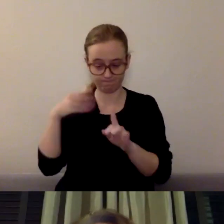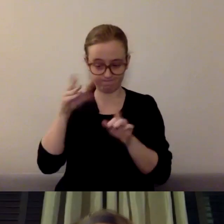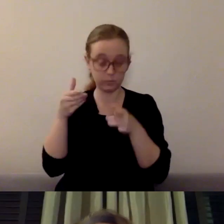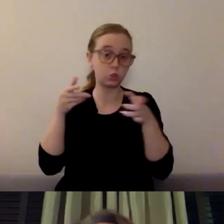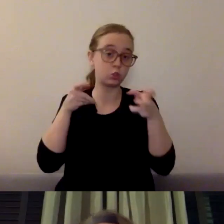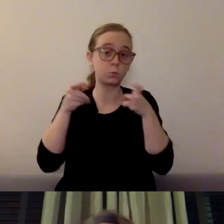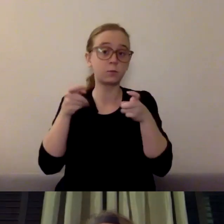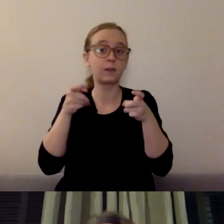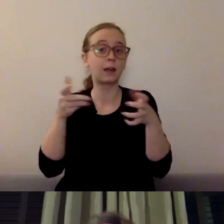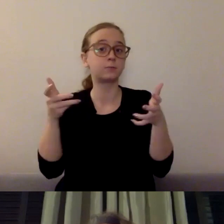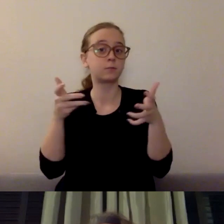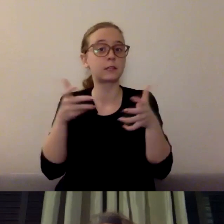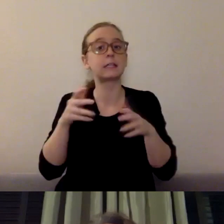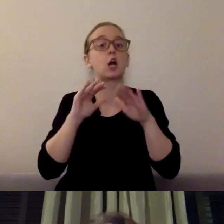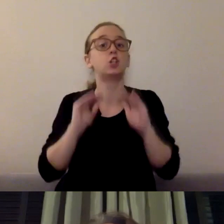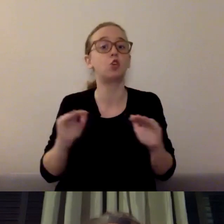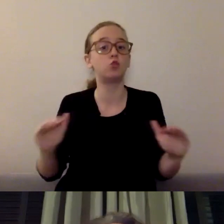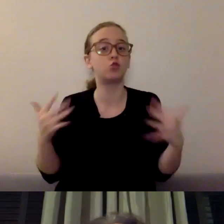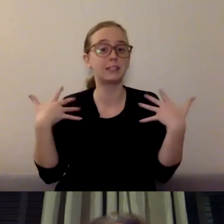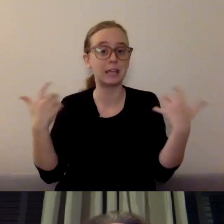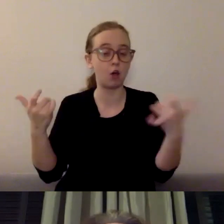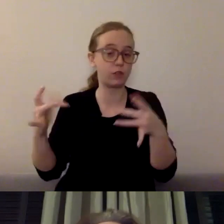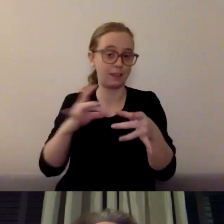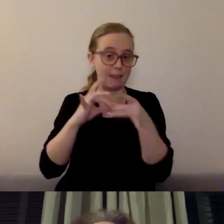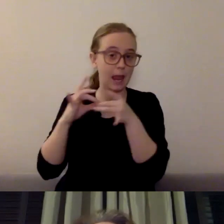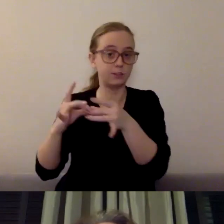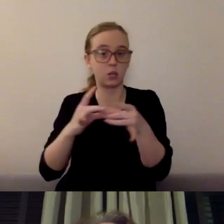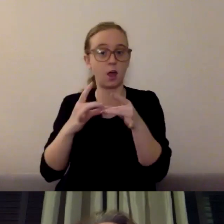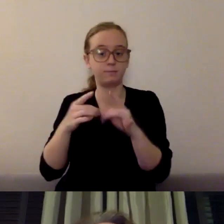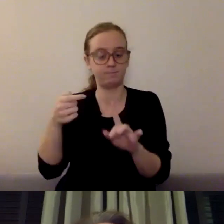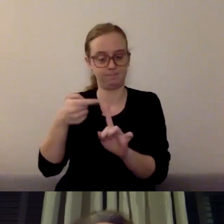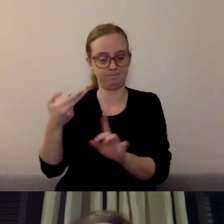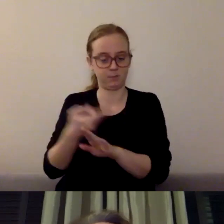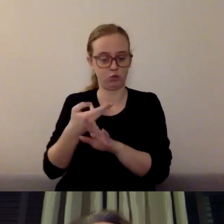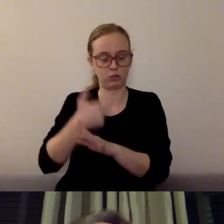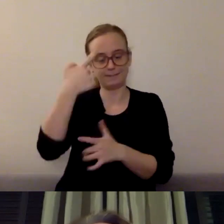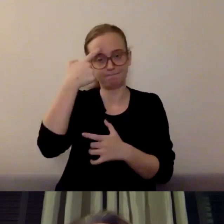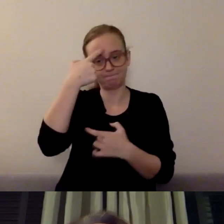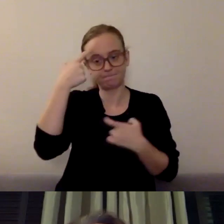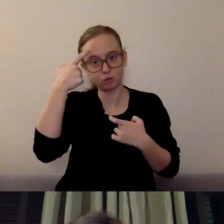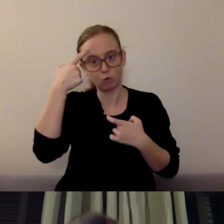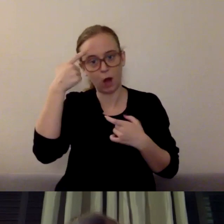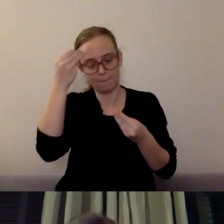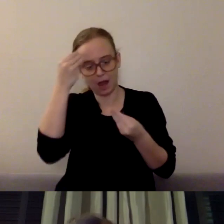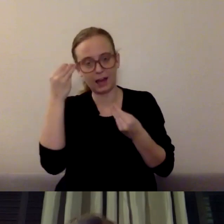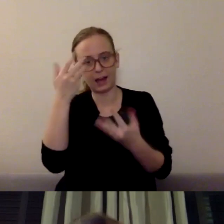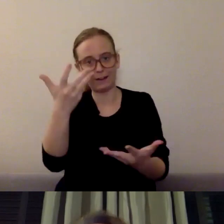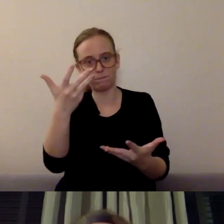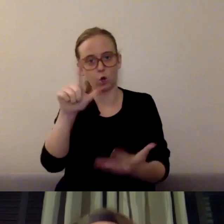on a trauma informed lens and doing work in schools and individually and in our agencies,